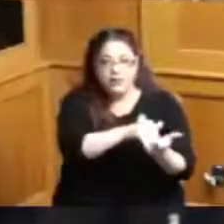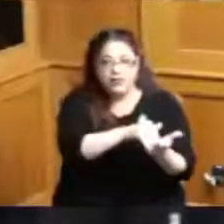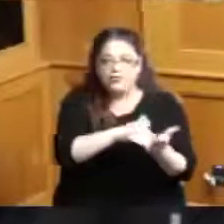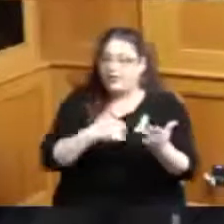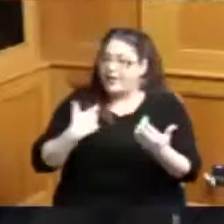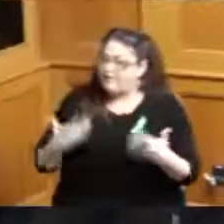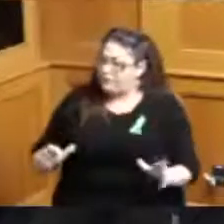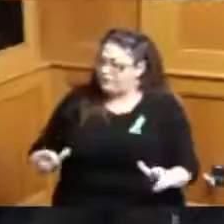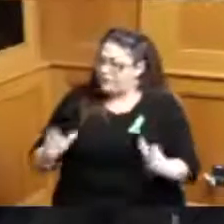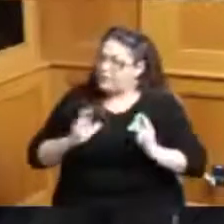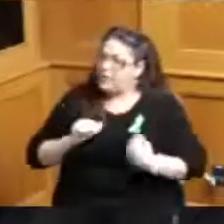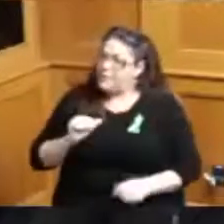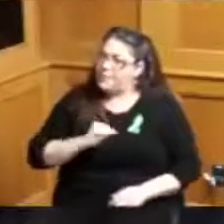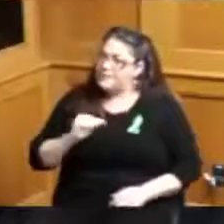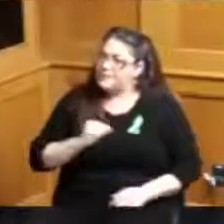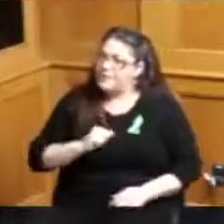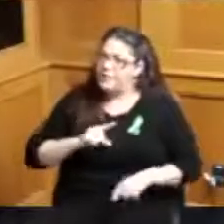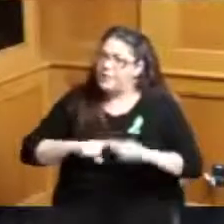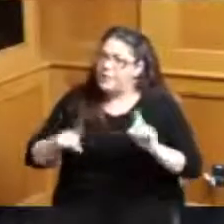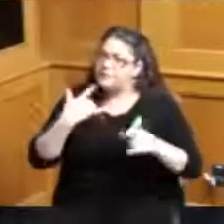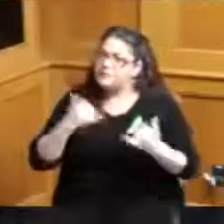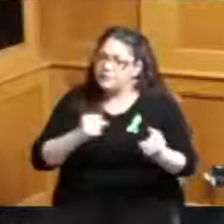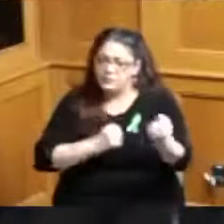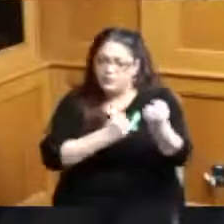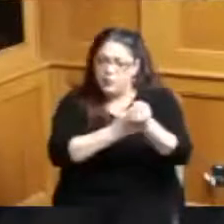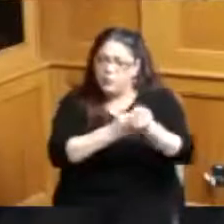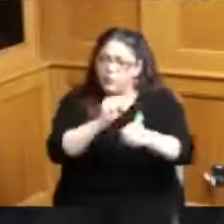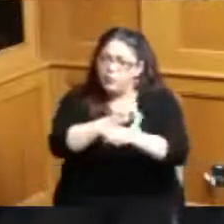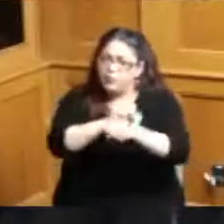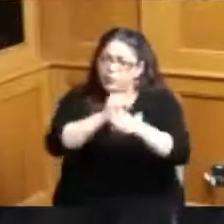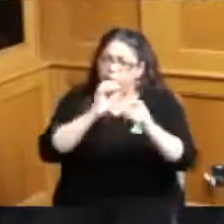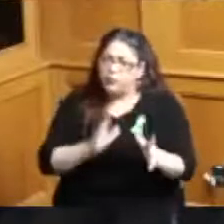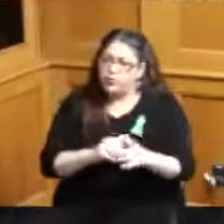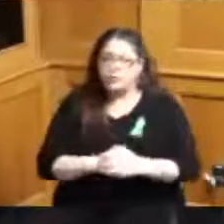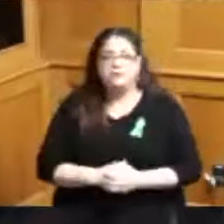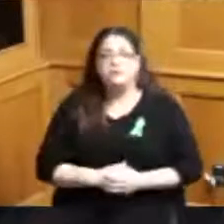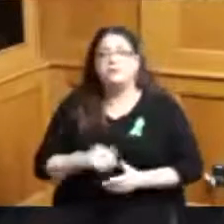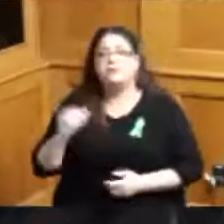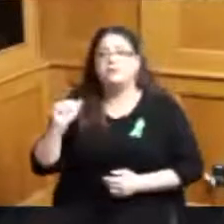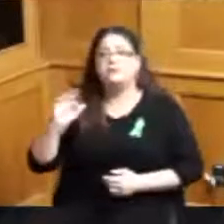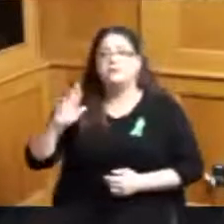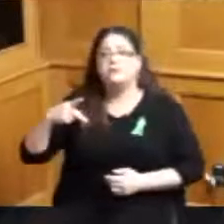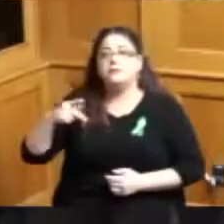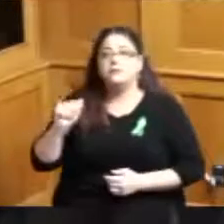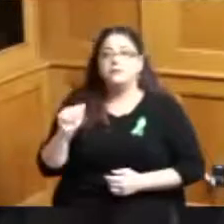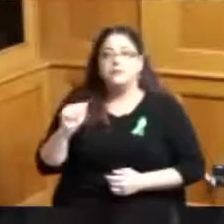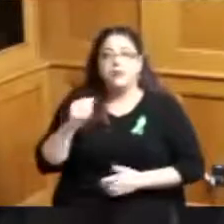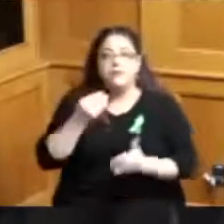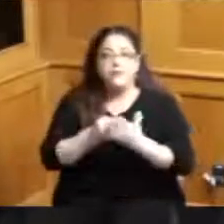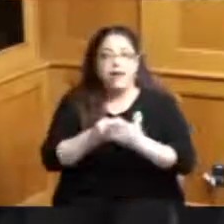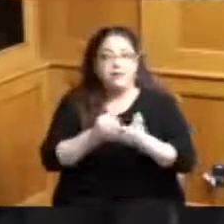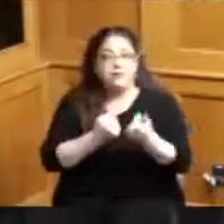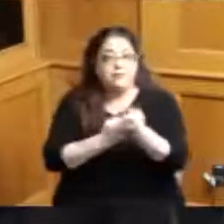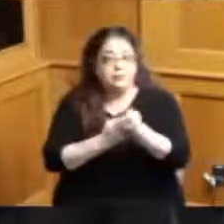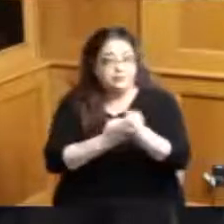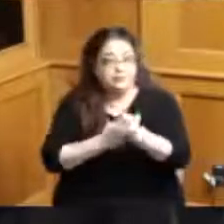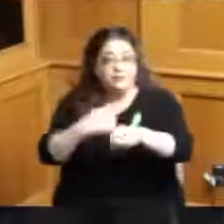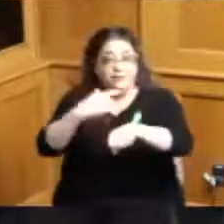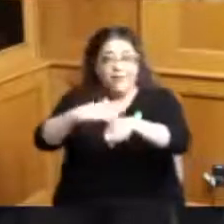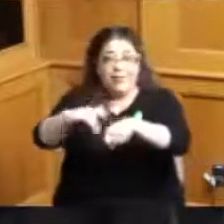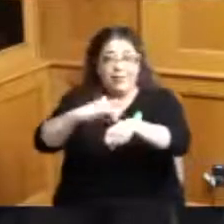for those workers who are still there the opera funds that are available would really really help